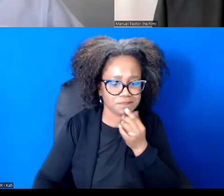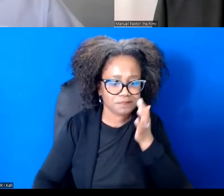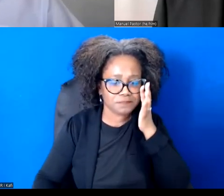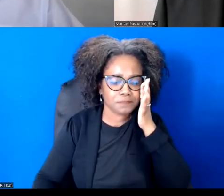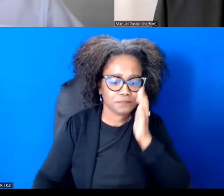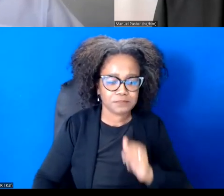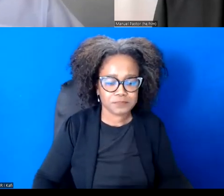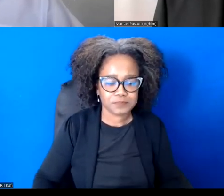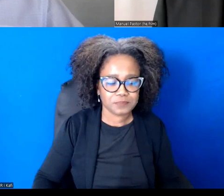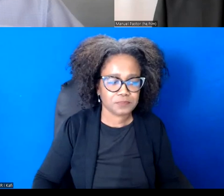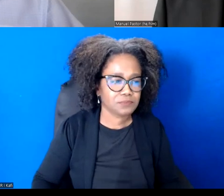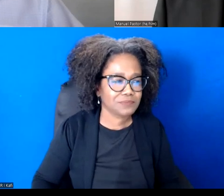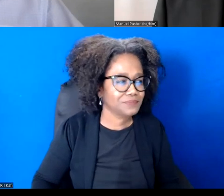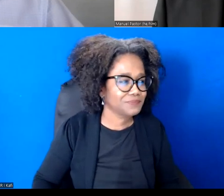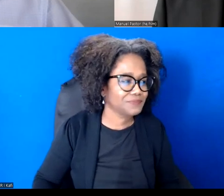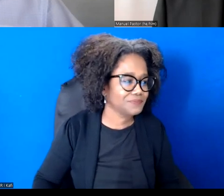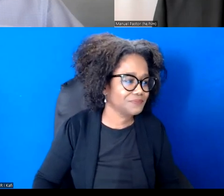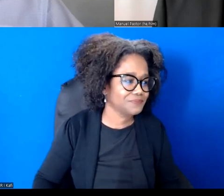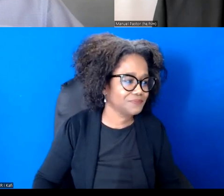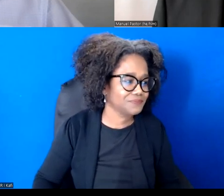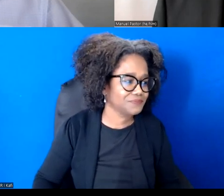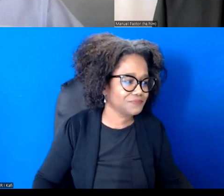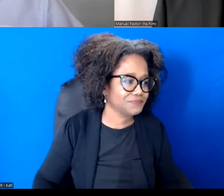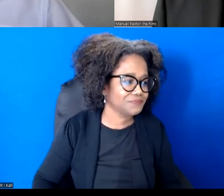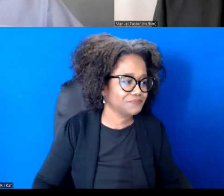Yes.